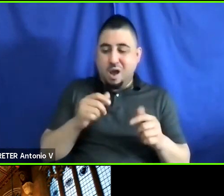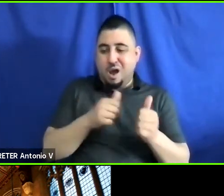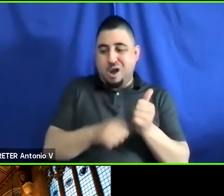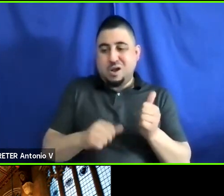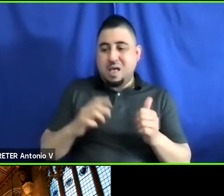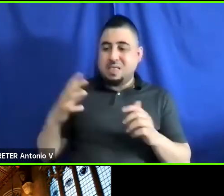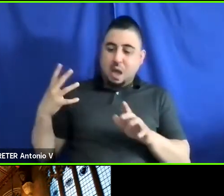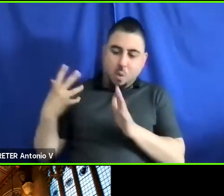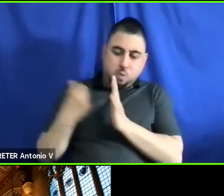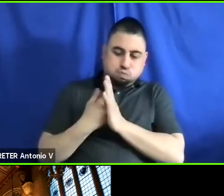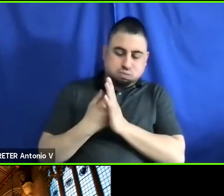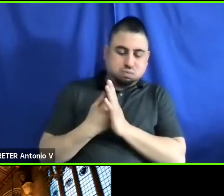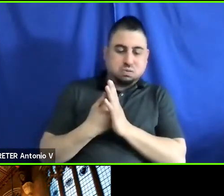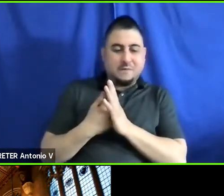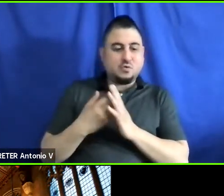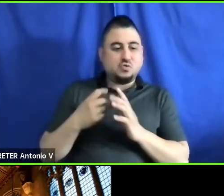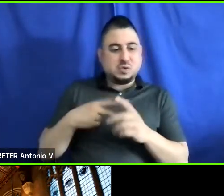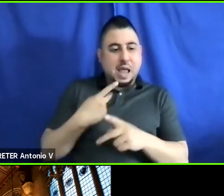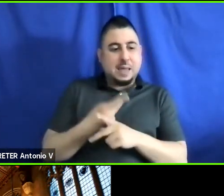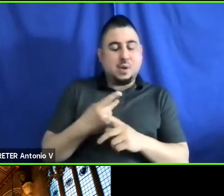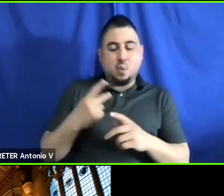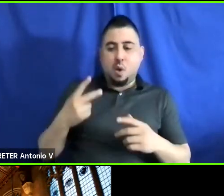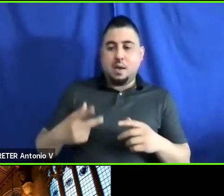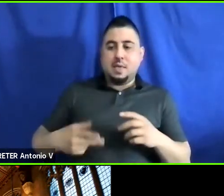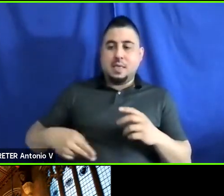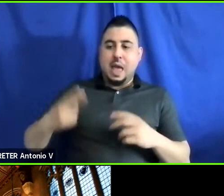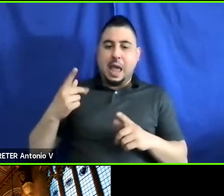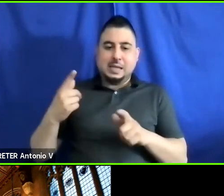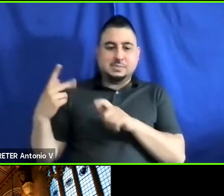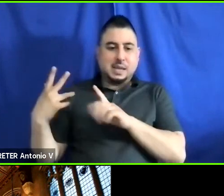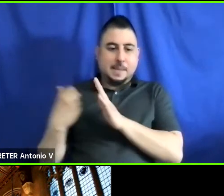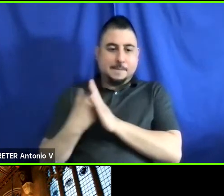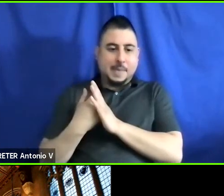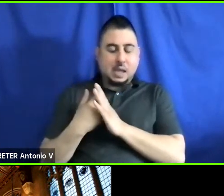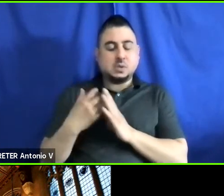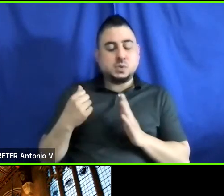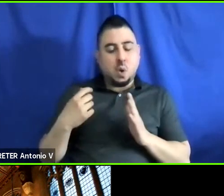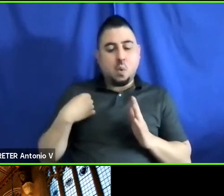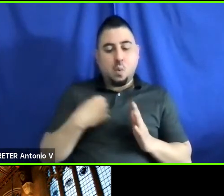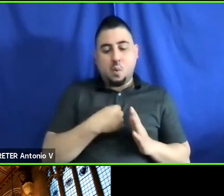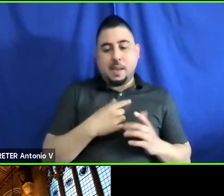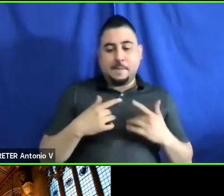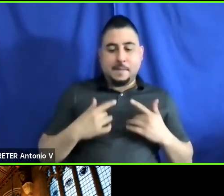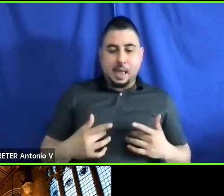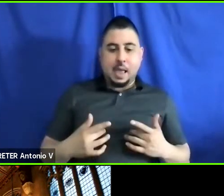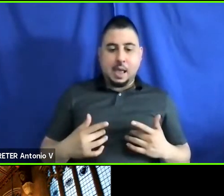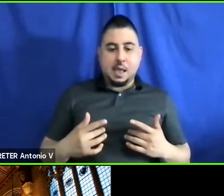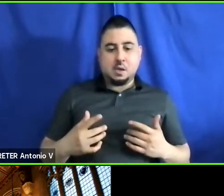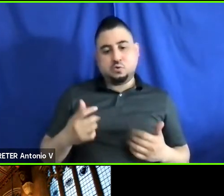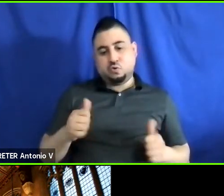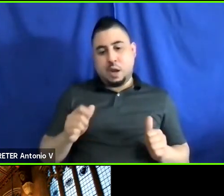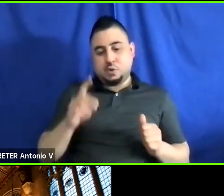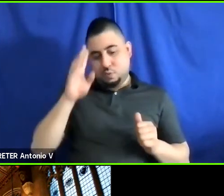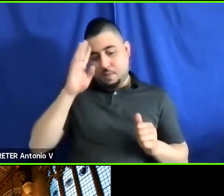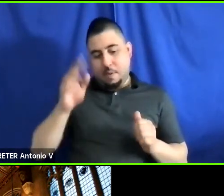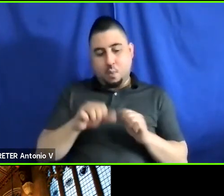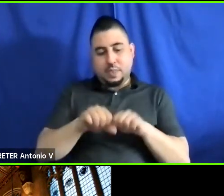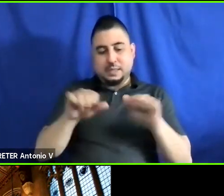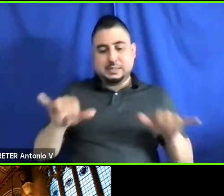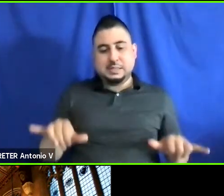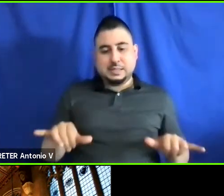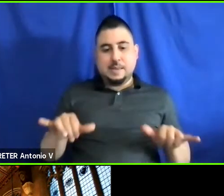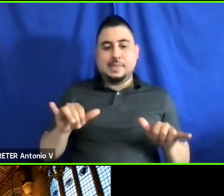in, in high speed side impacts. So, we have tried to come up with a system that is compatible